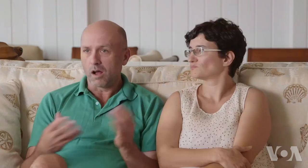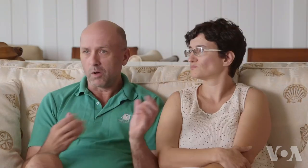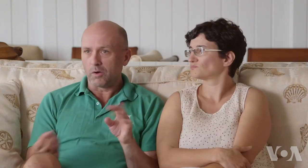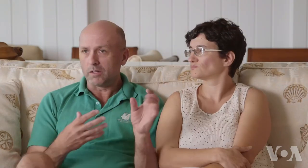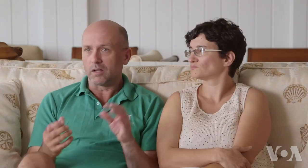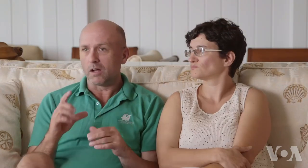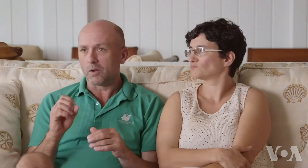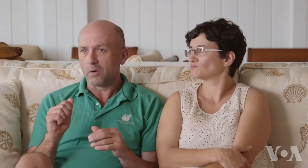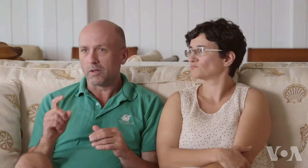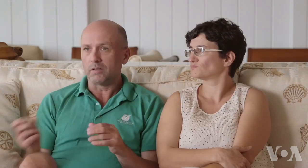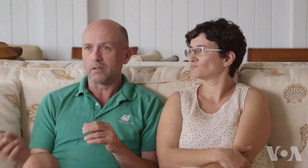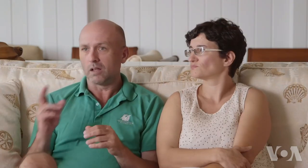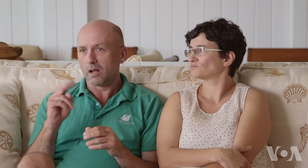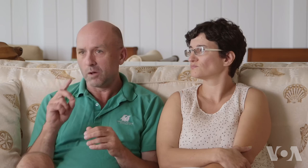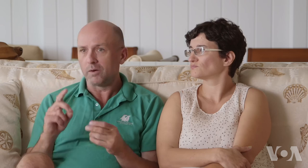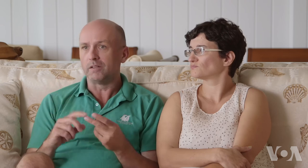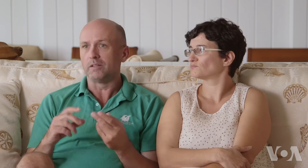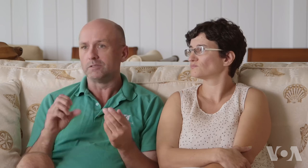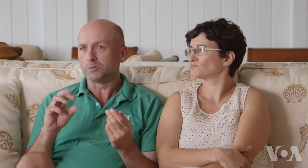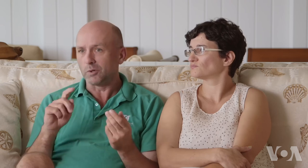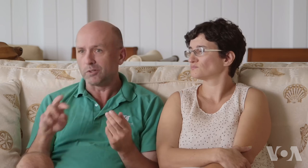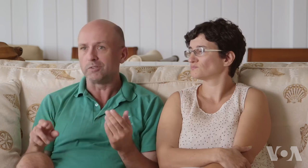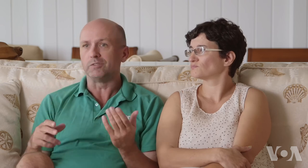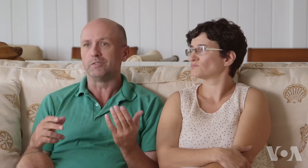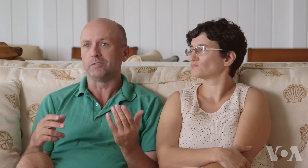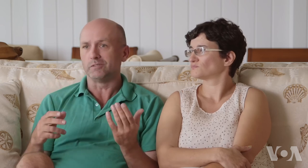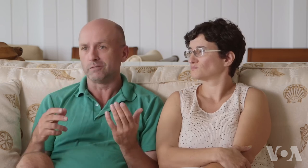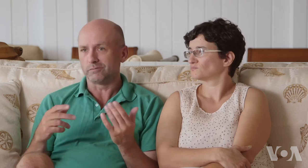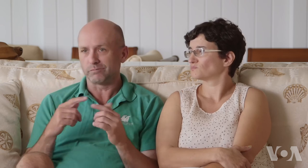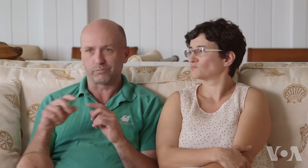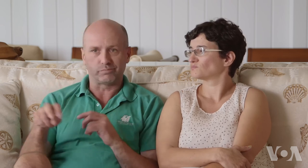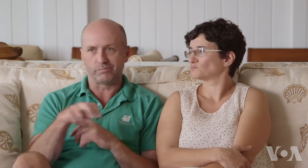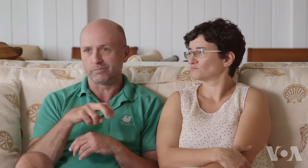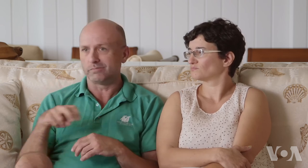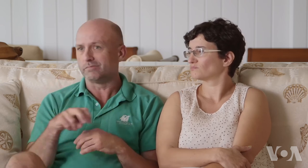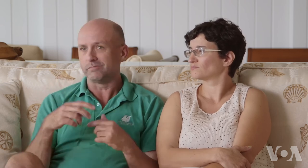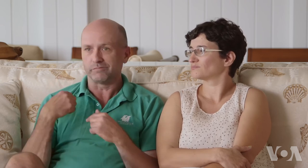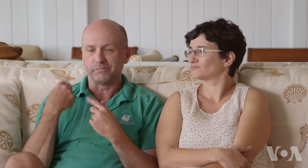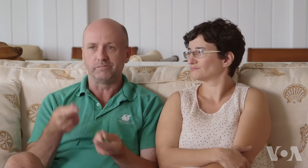I load and unload, sort, and do all kinds of different things. I’ve been there for a long time.